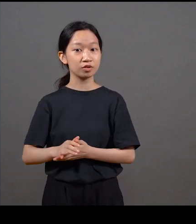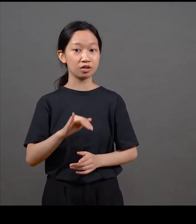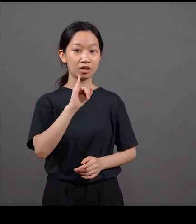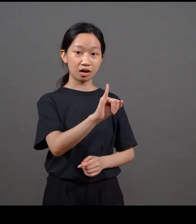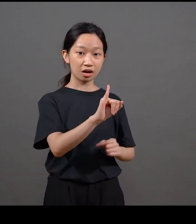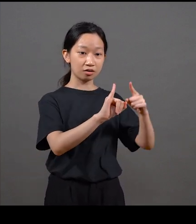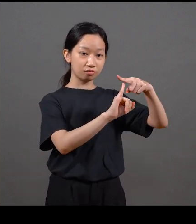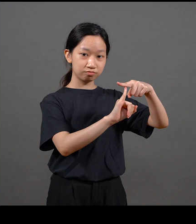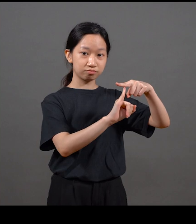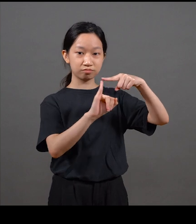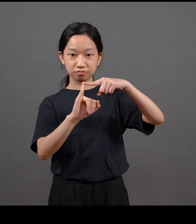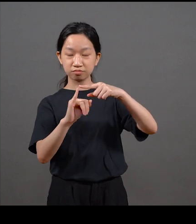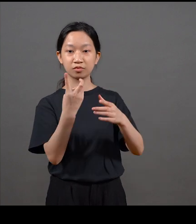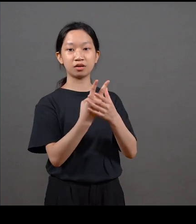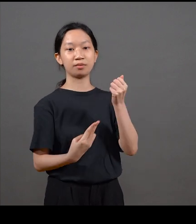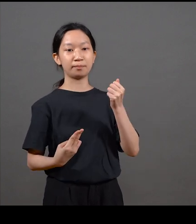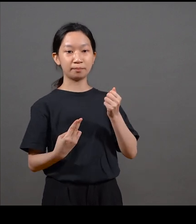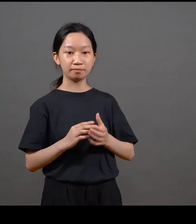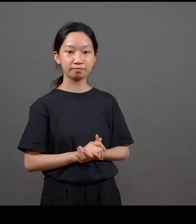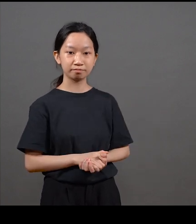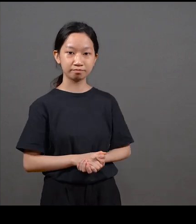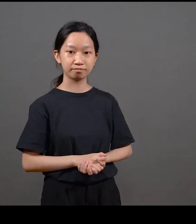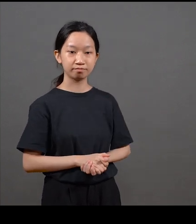but also both a combination of Serif and Sans Serif put together